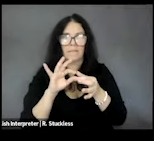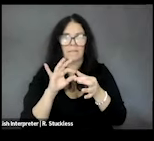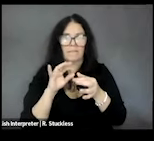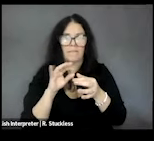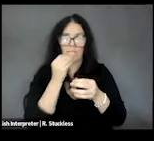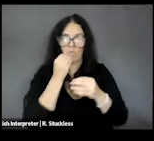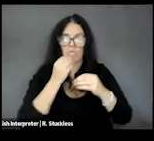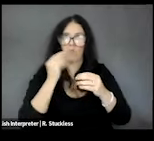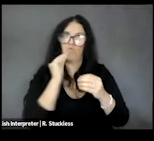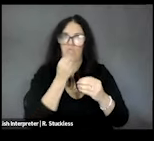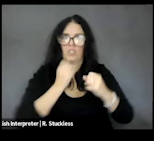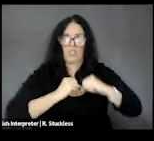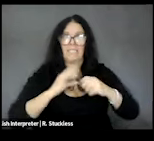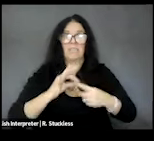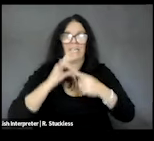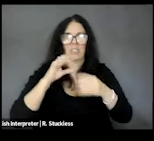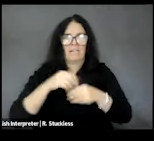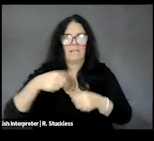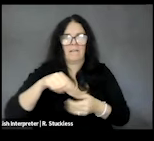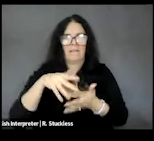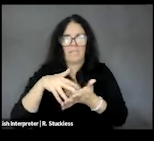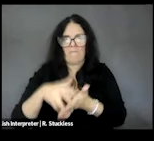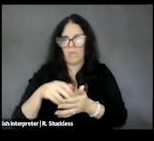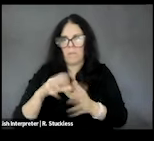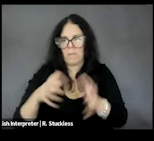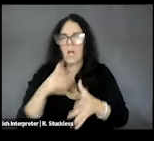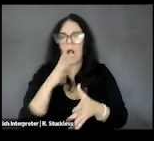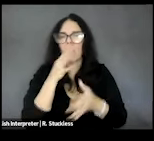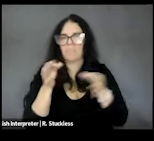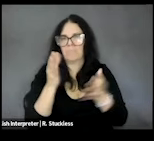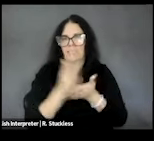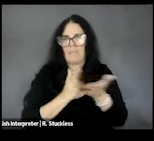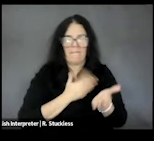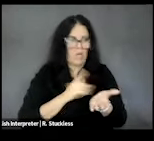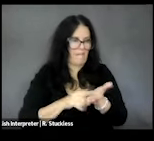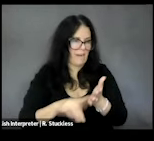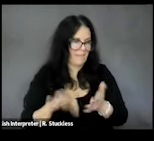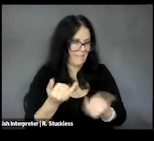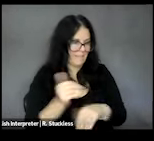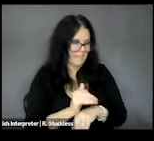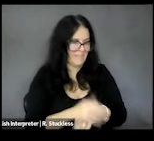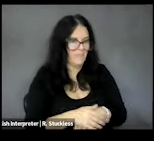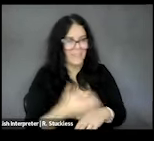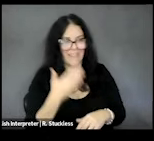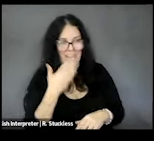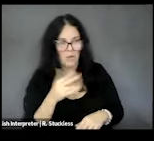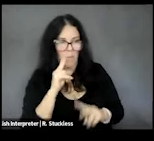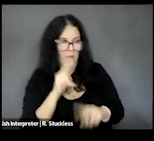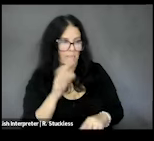evening. DEVON: Thank you so much, Robyn. I am looking forward to hearing more from you on that, and am very interested